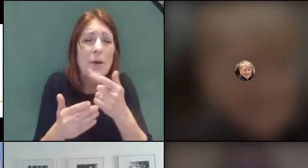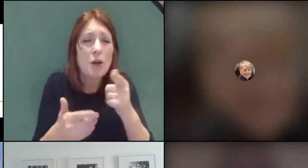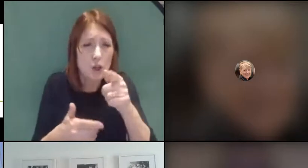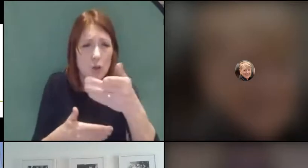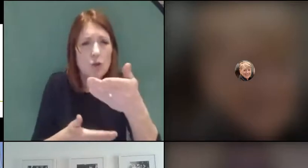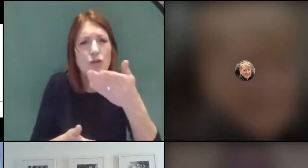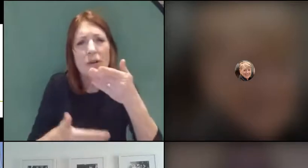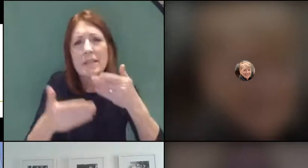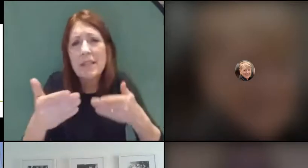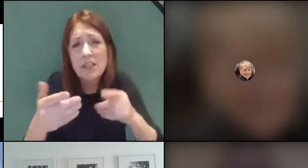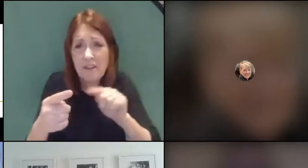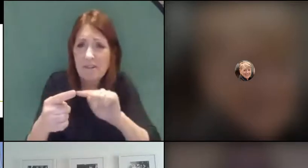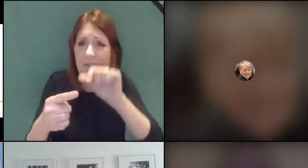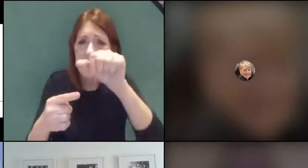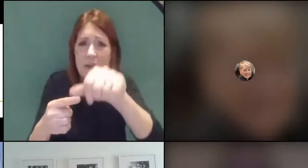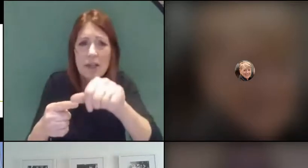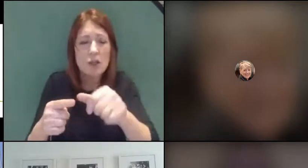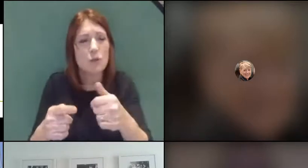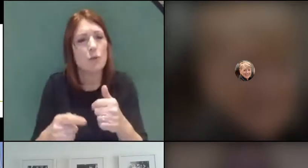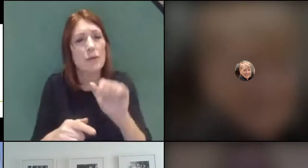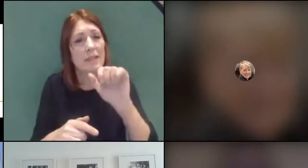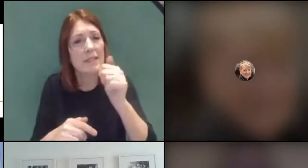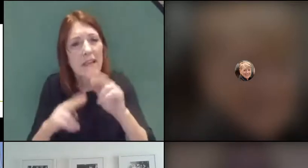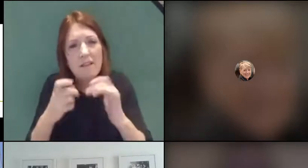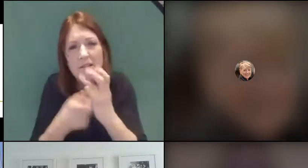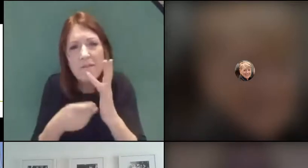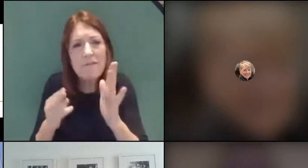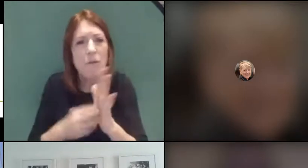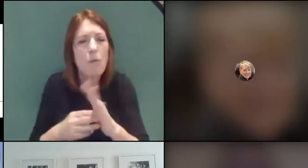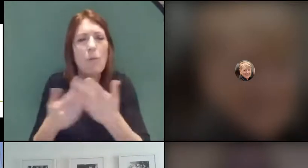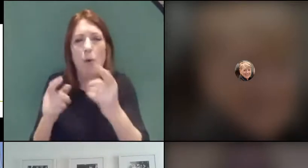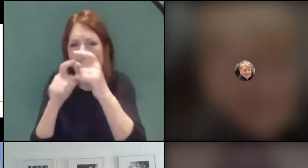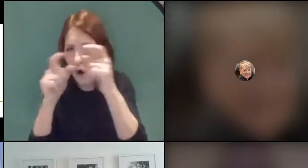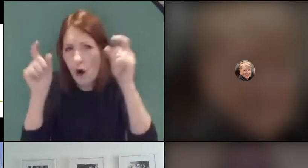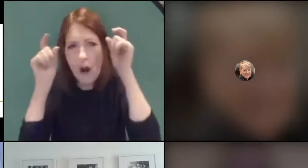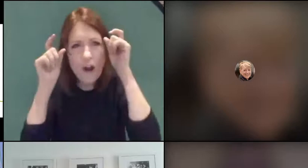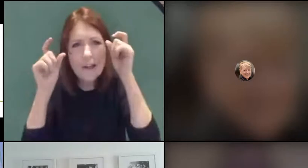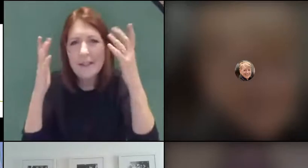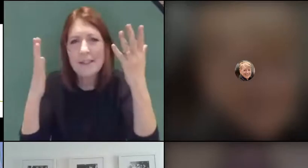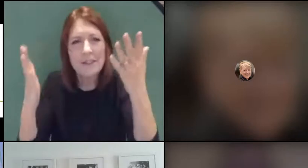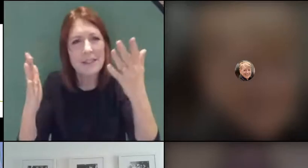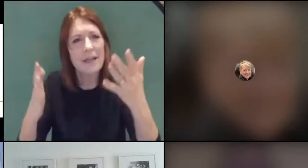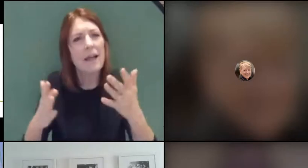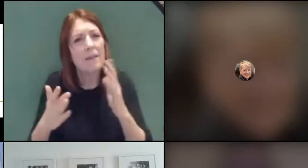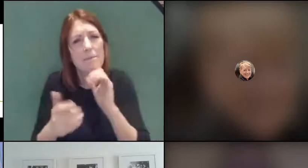or whether you're going to college, and actually being able to do that in school is better,